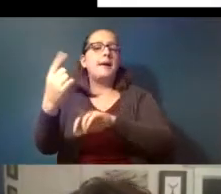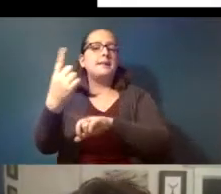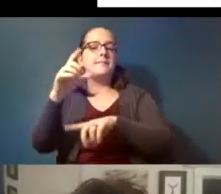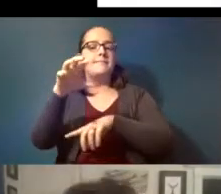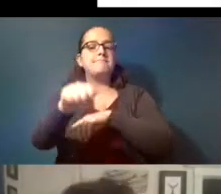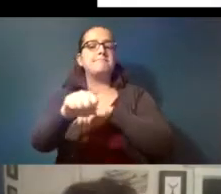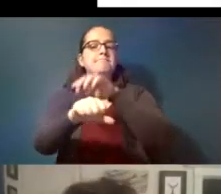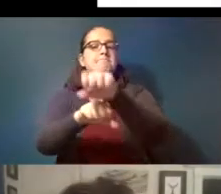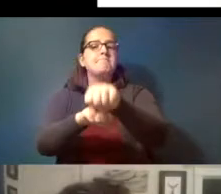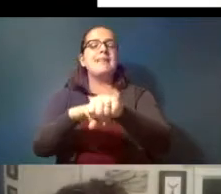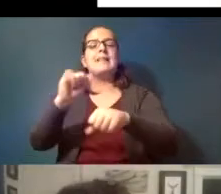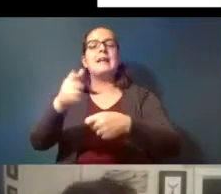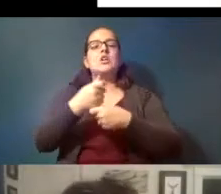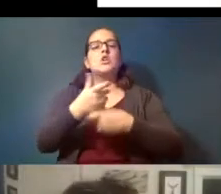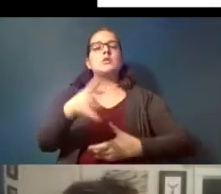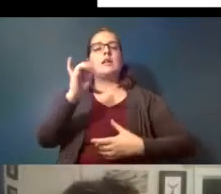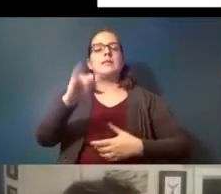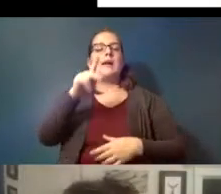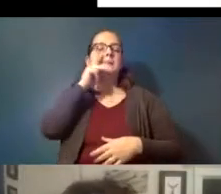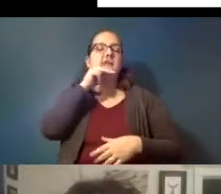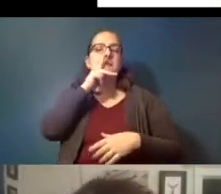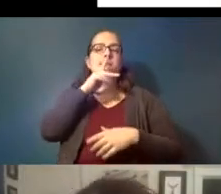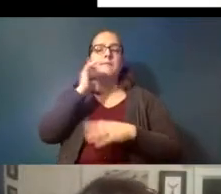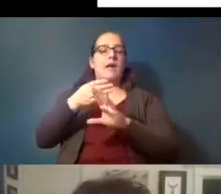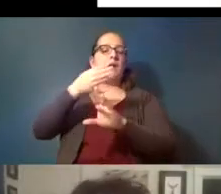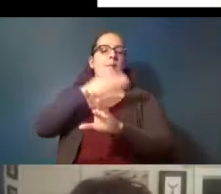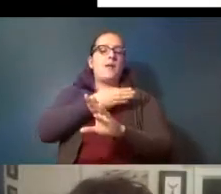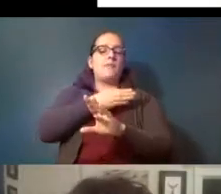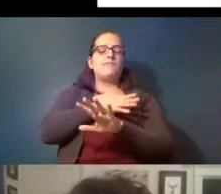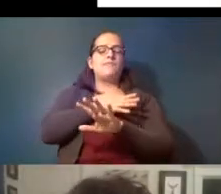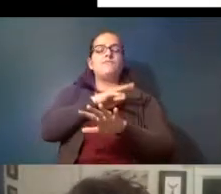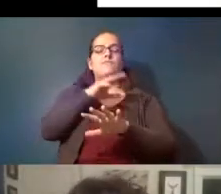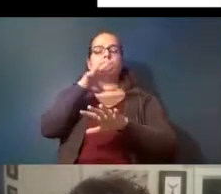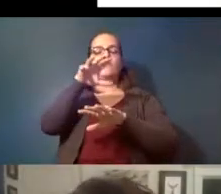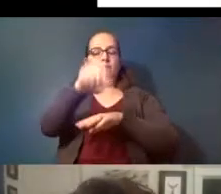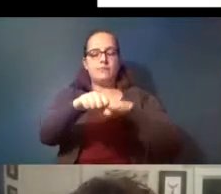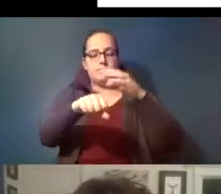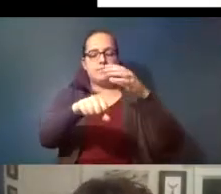those plastics that were ingested by their prey item to then be internalized by the predator and